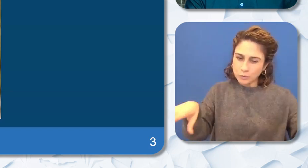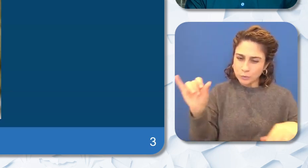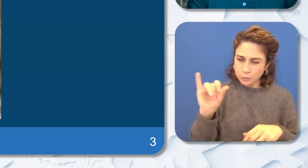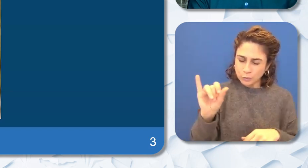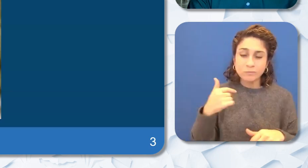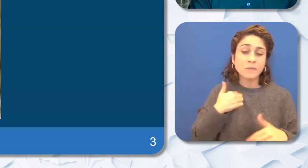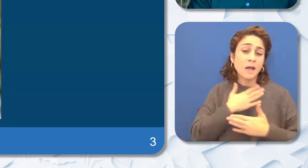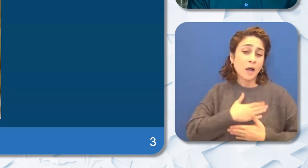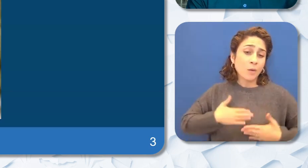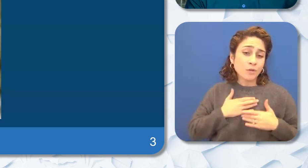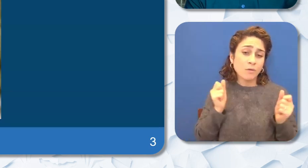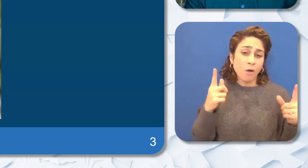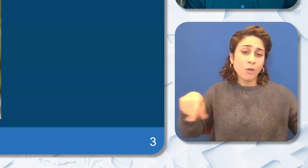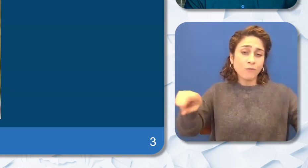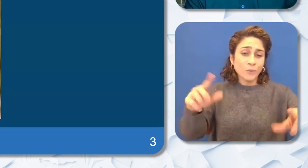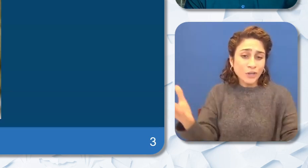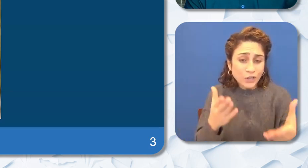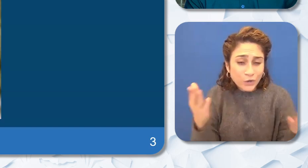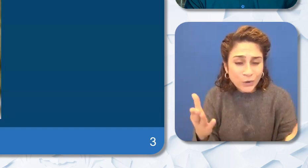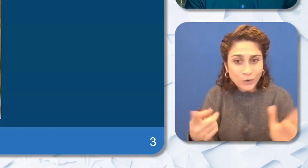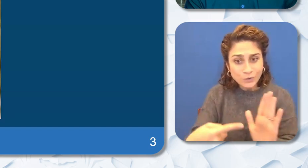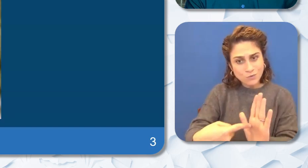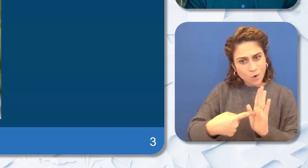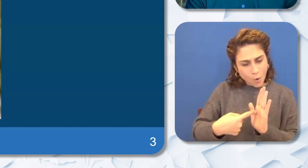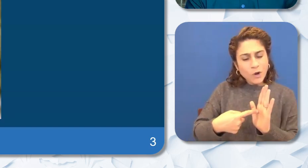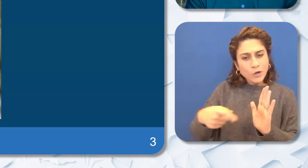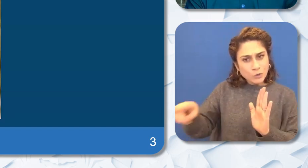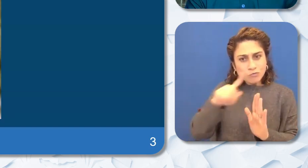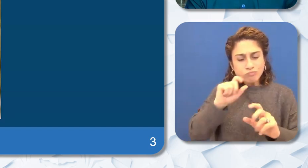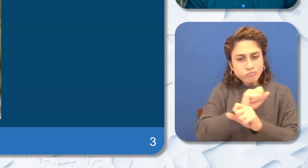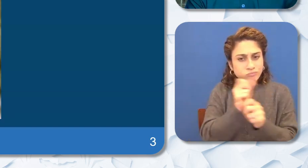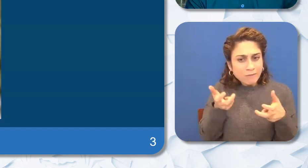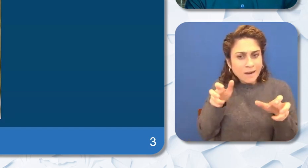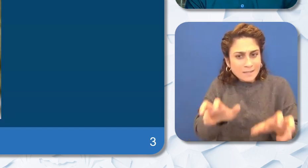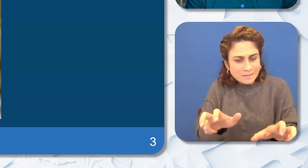all being here showing this investment from you and giving your time to learn about this important